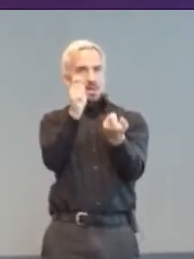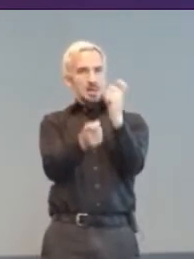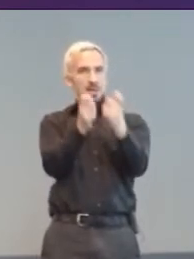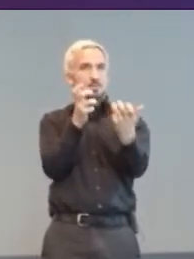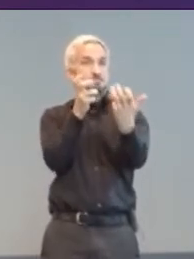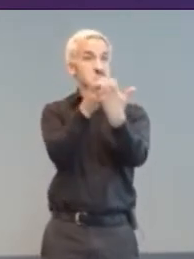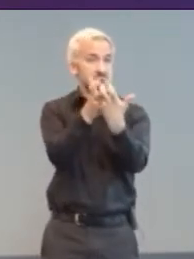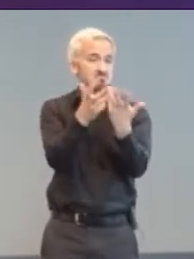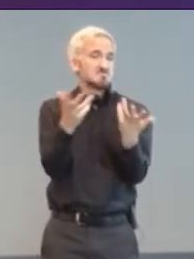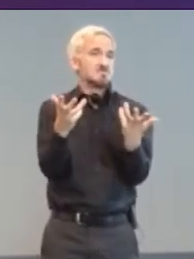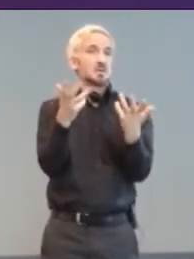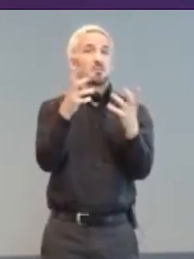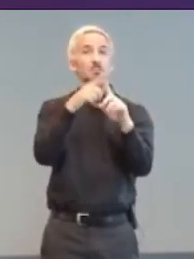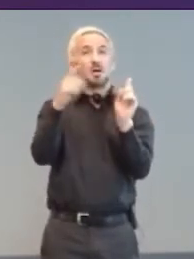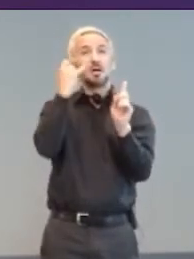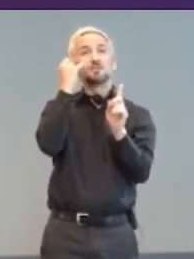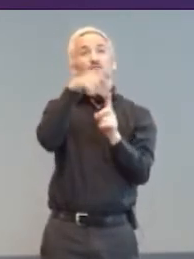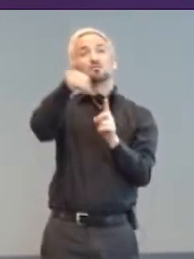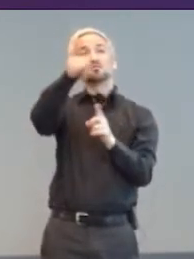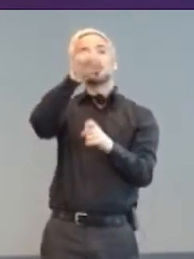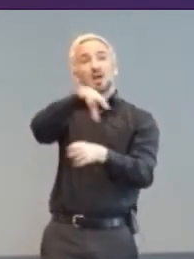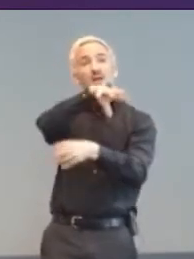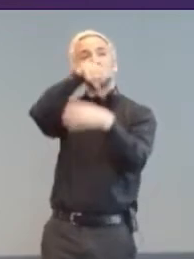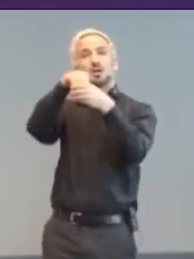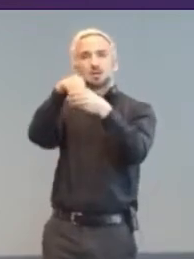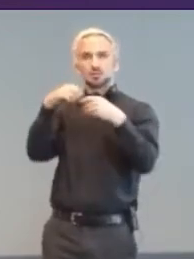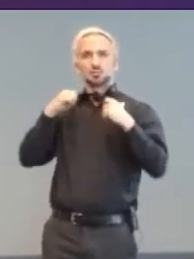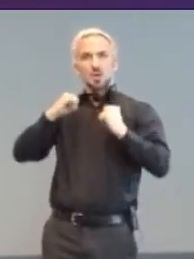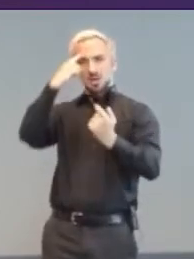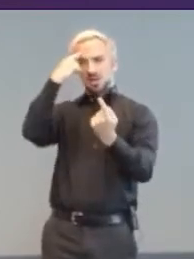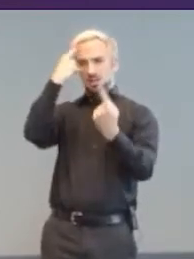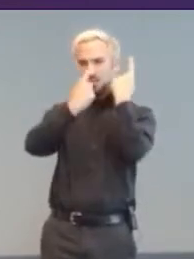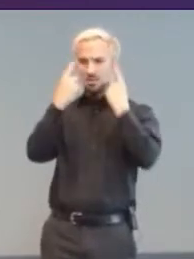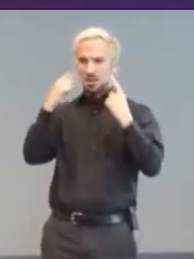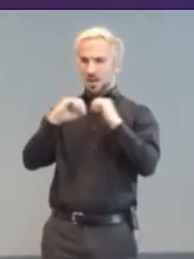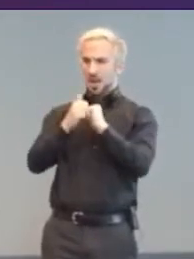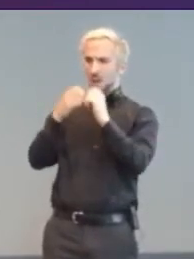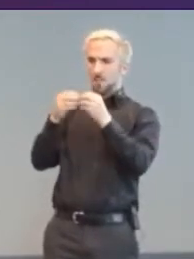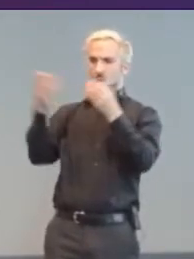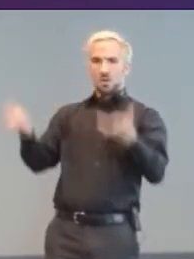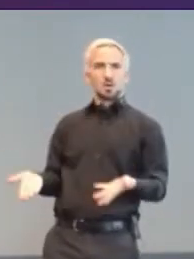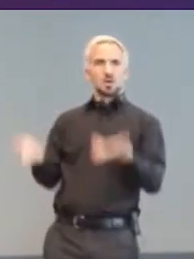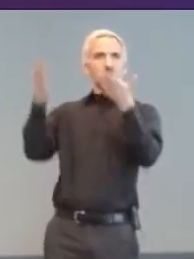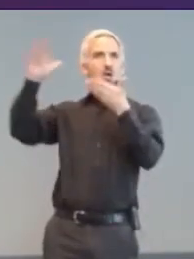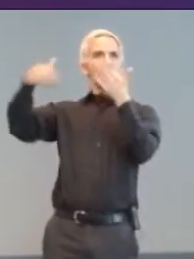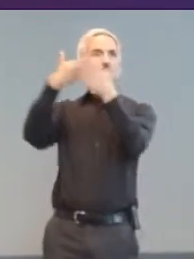be part of that tide that lifts all ships…. To make a positive difference without treating others badly,